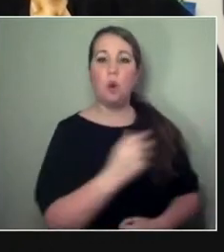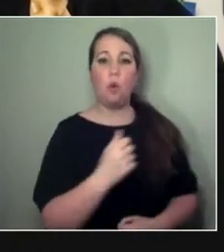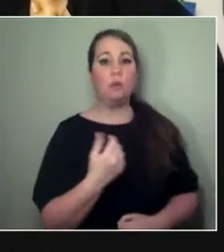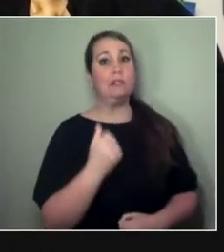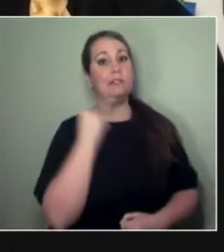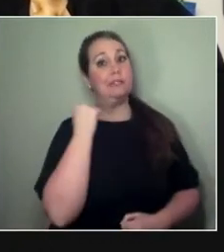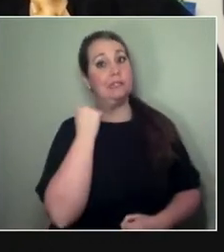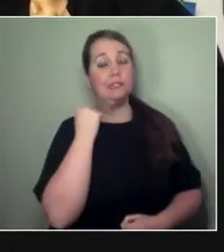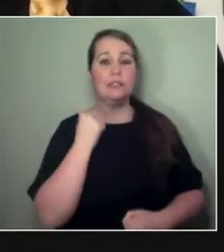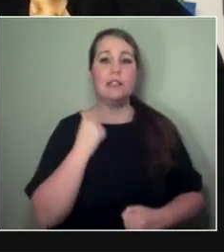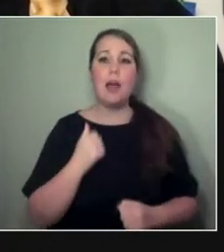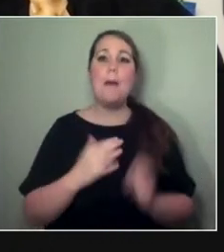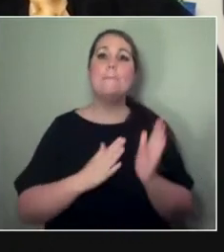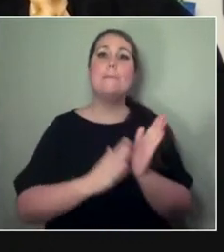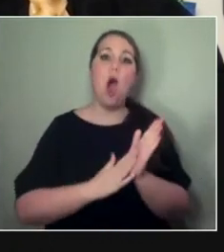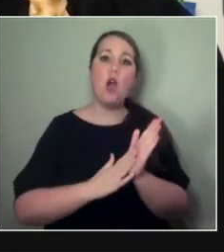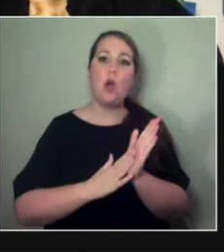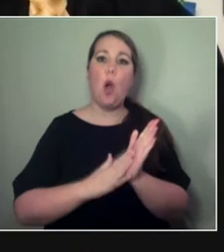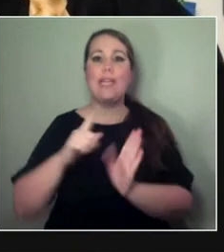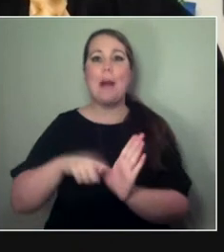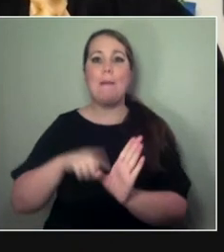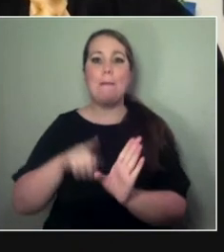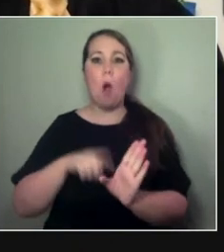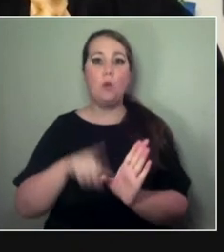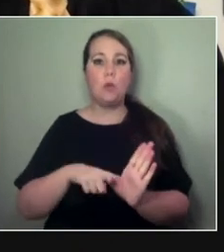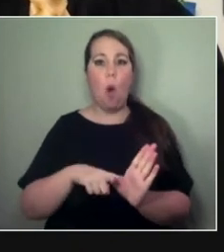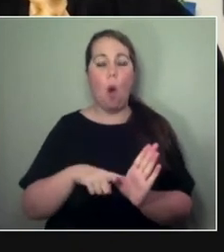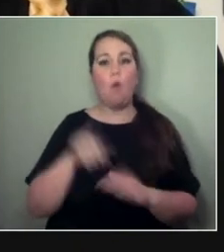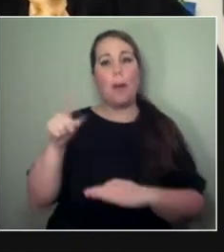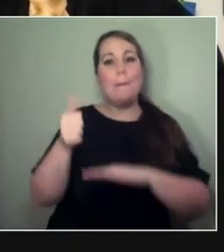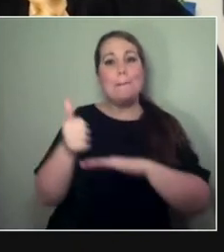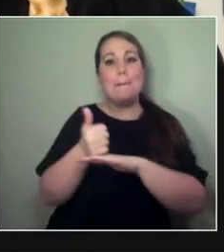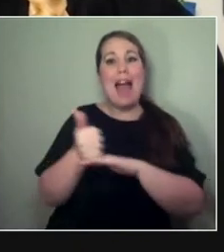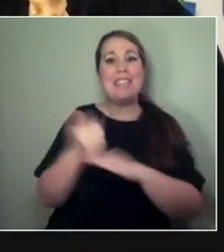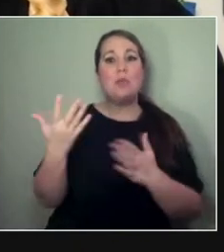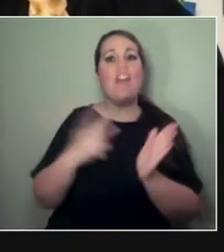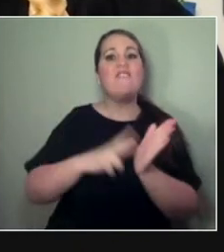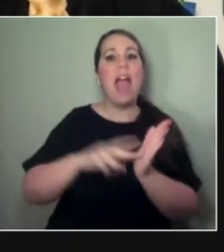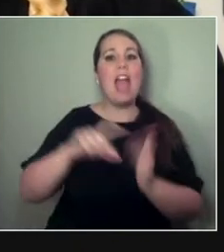who's one of the artists who's based in Vancouver, in Canada.